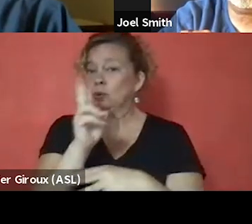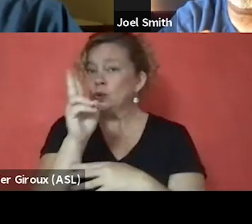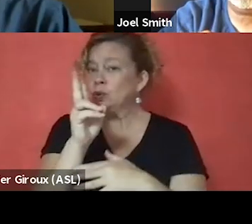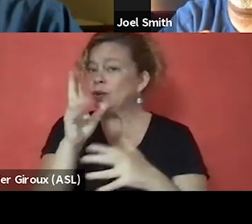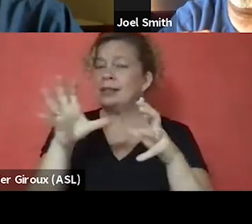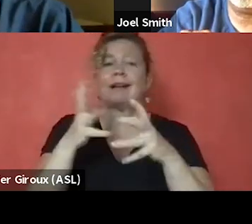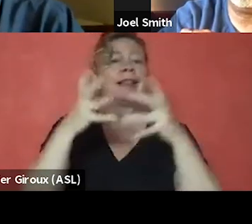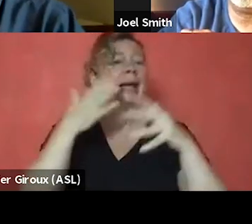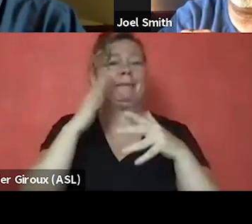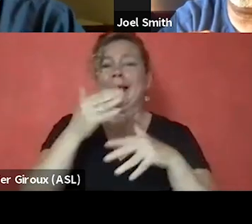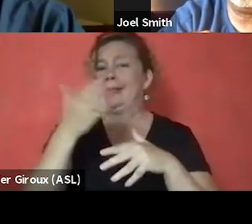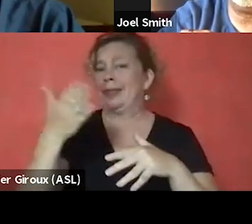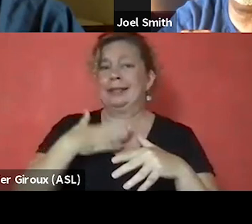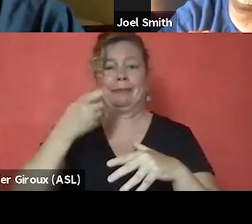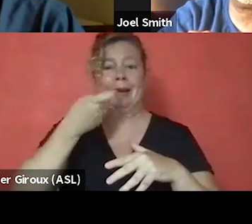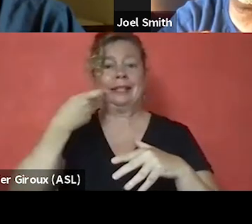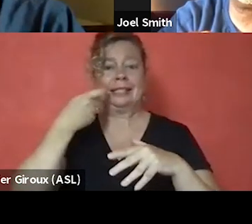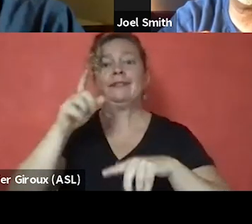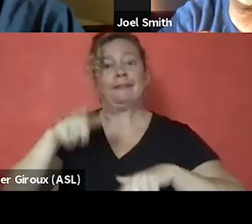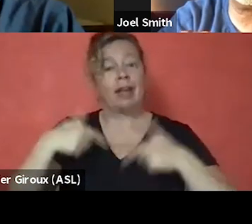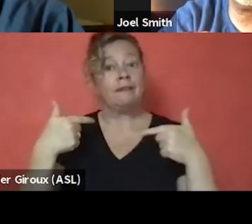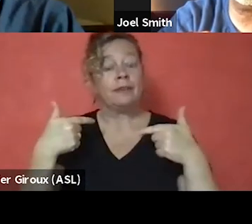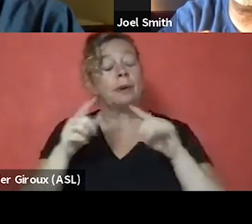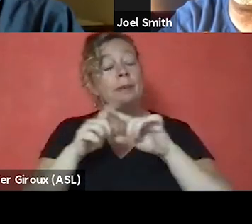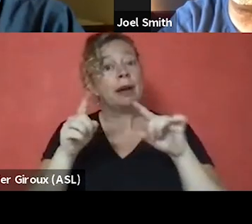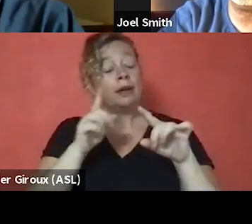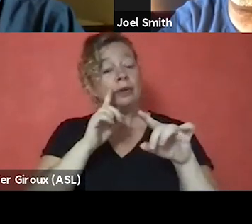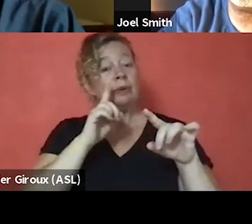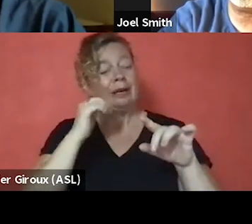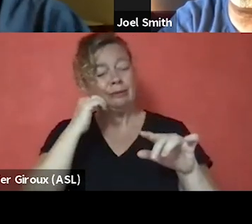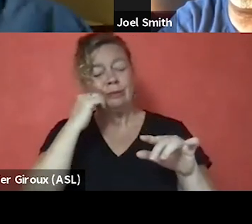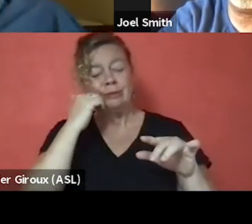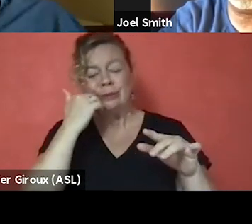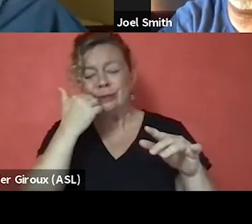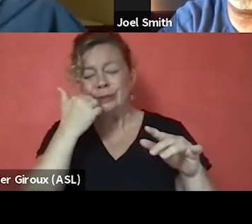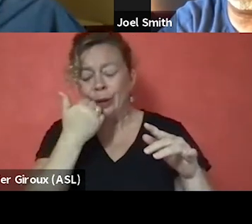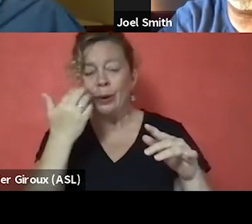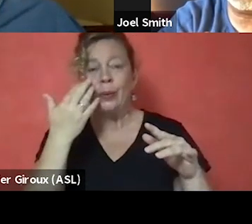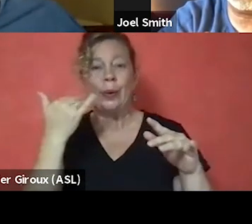in my addictive lifestyle. But it was really, I was shamed because of the messaging,